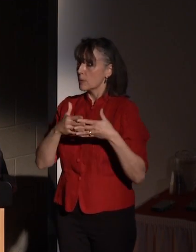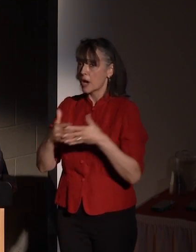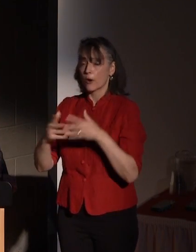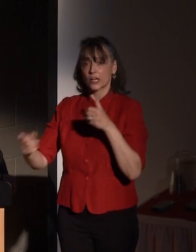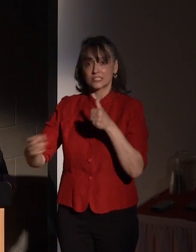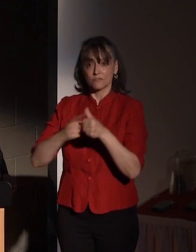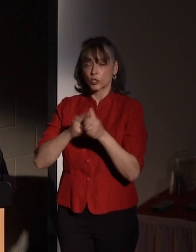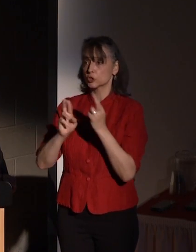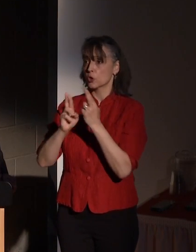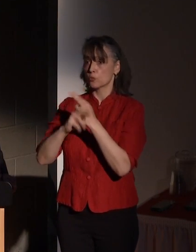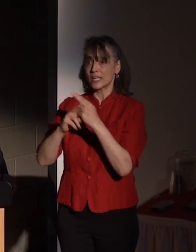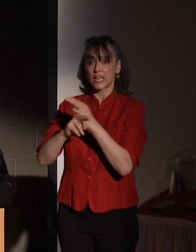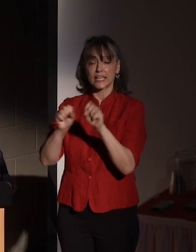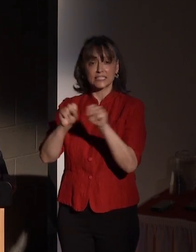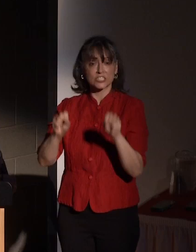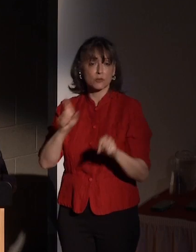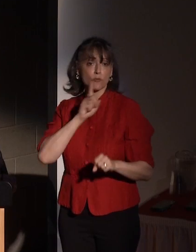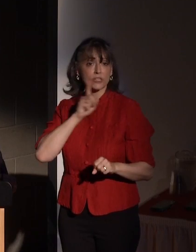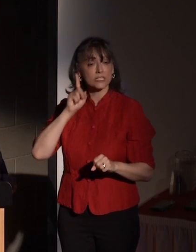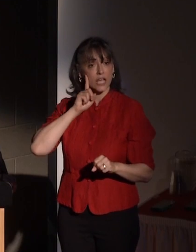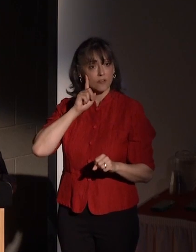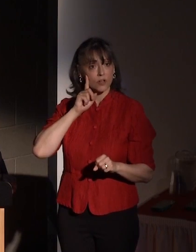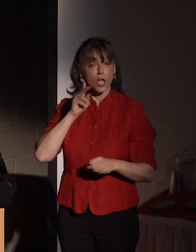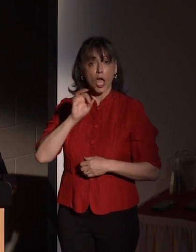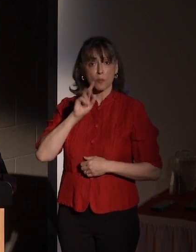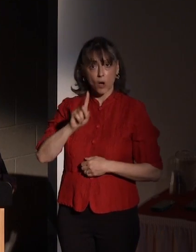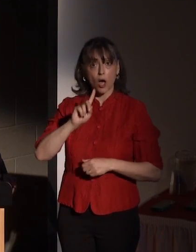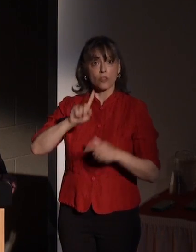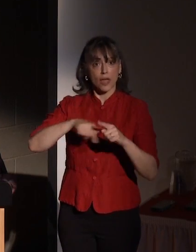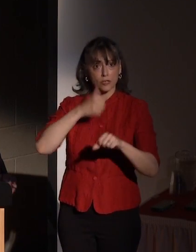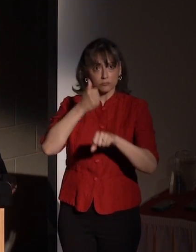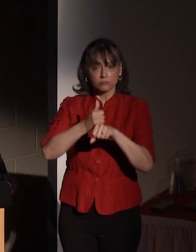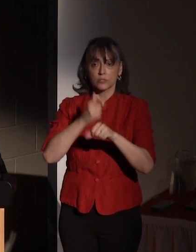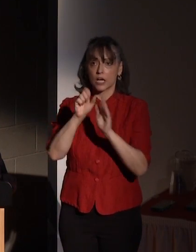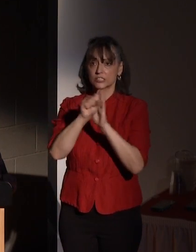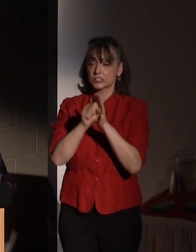deaf, which he expanded to a statewide system.